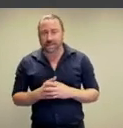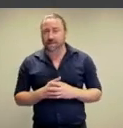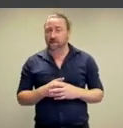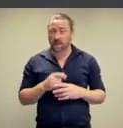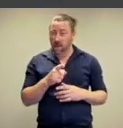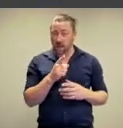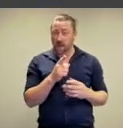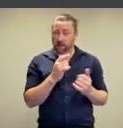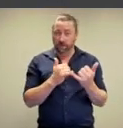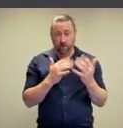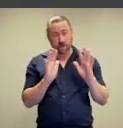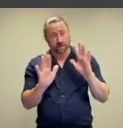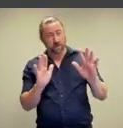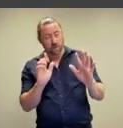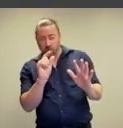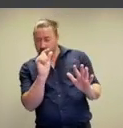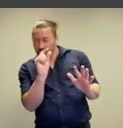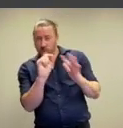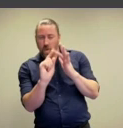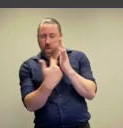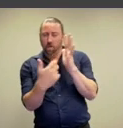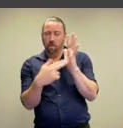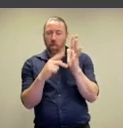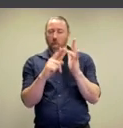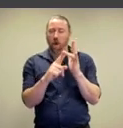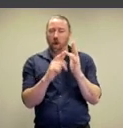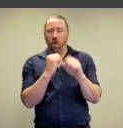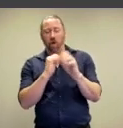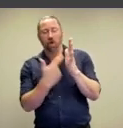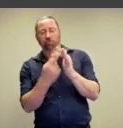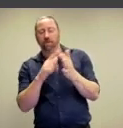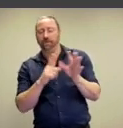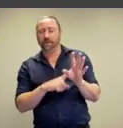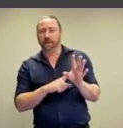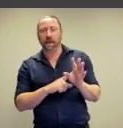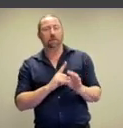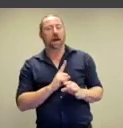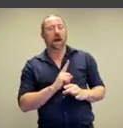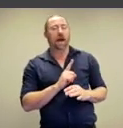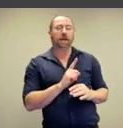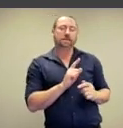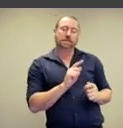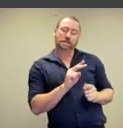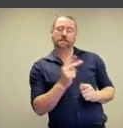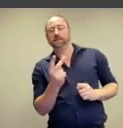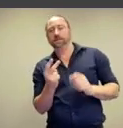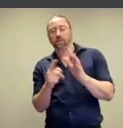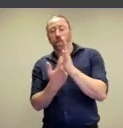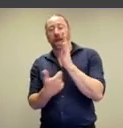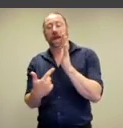although he skirts dangerously close to pornography